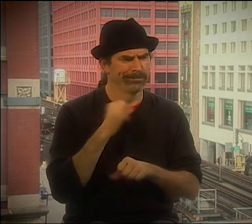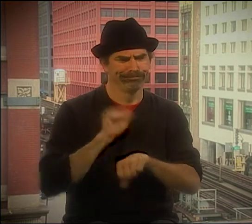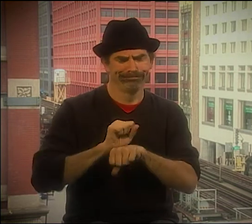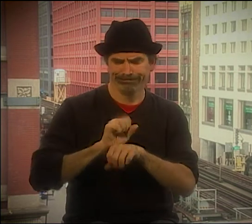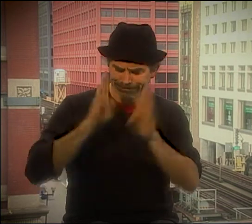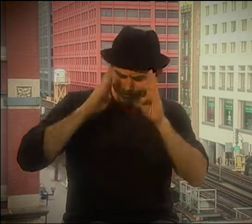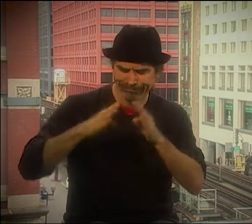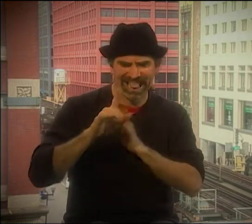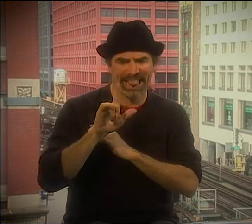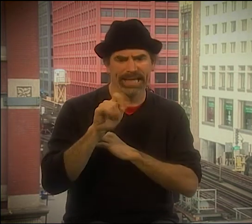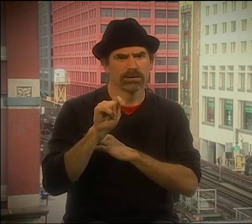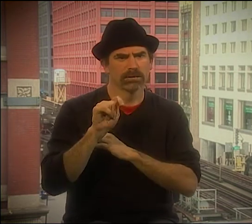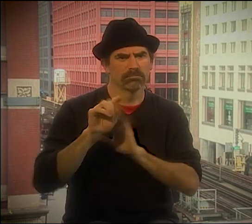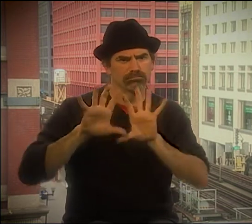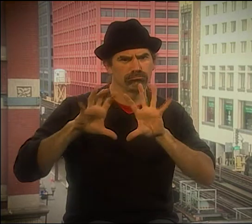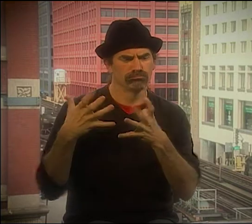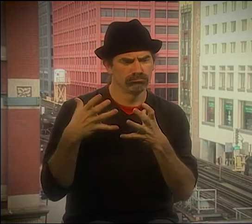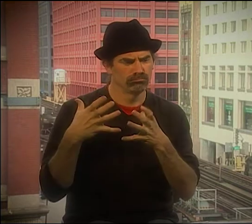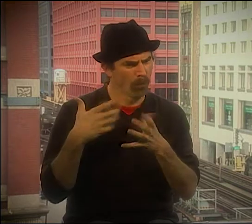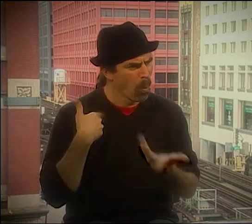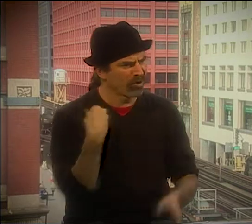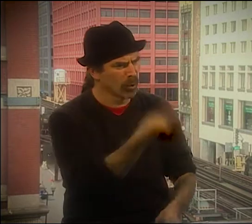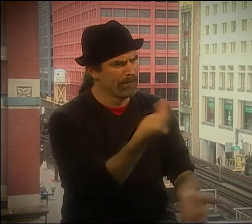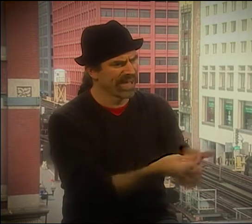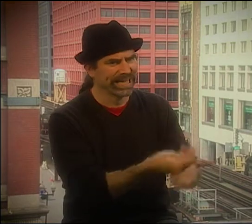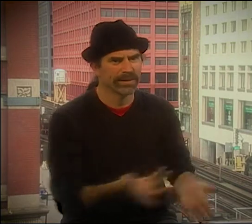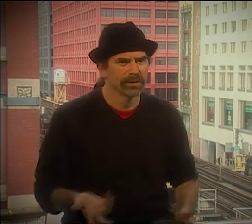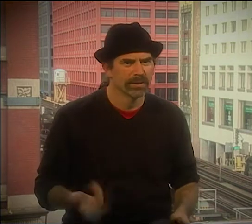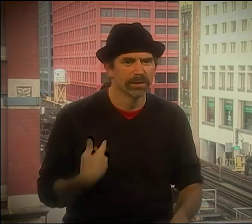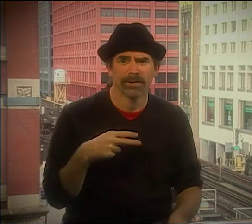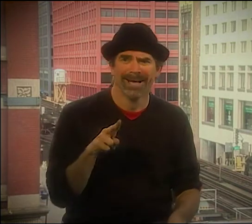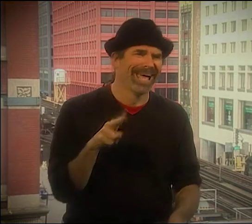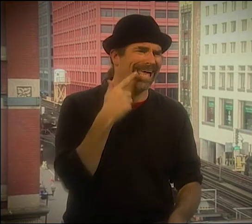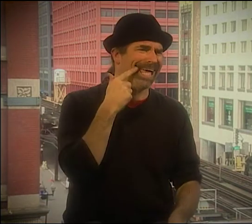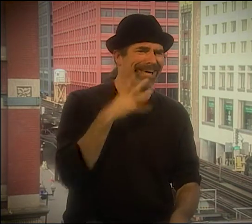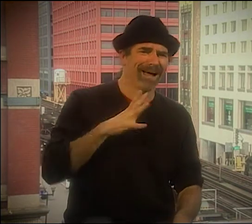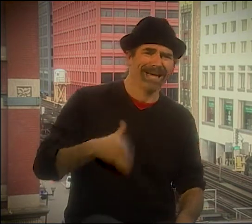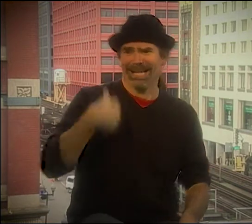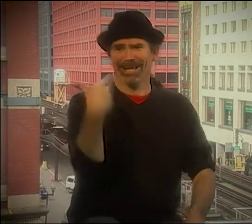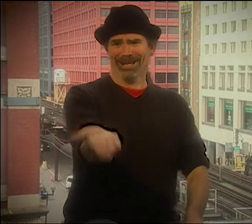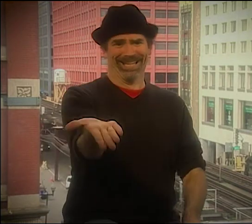AND HE SAID, "HELLO, MY NAME IS GREGORY, AND I WORK "FOR THE NEW YORK ARTS COUNCIL.